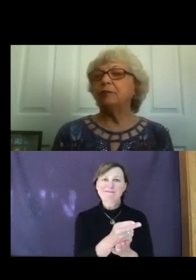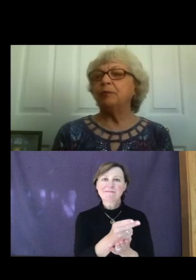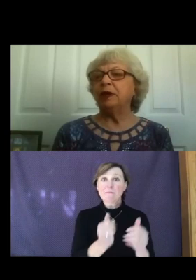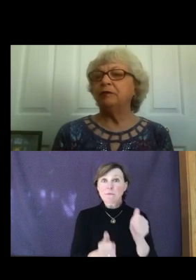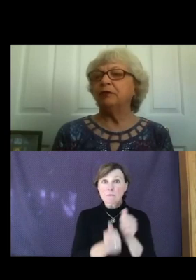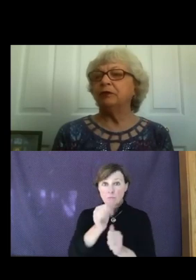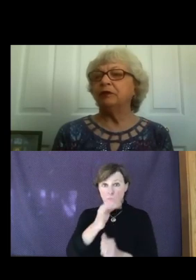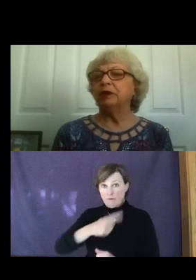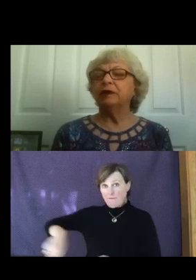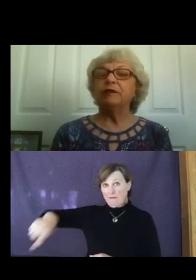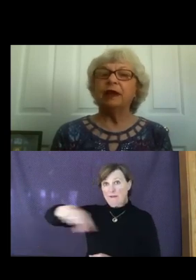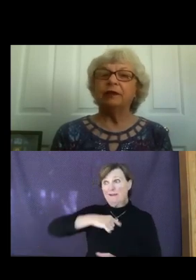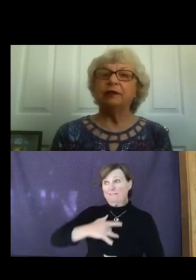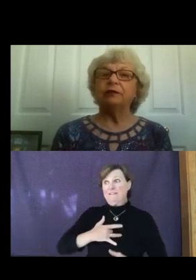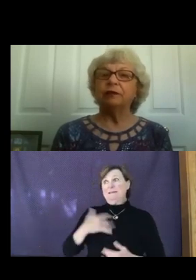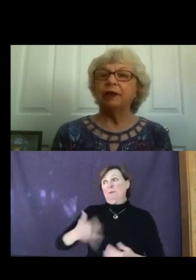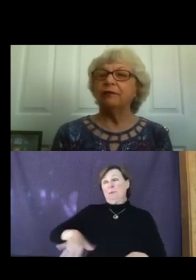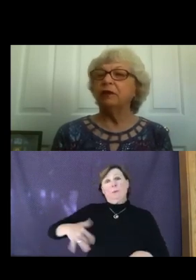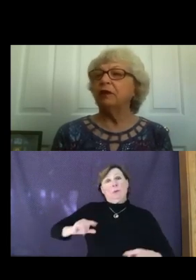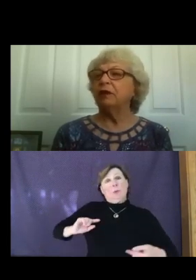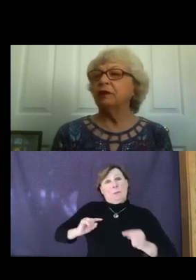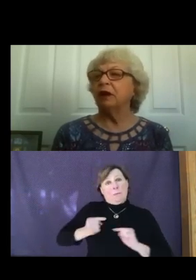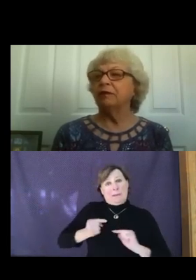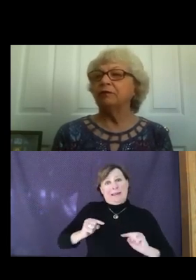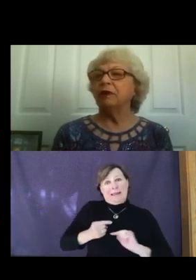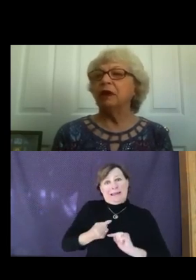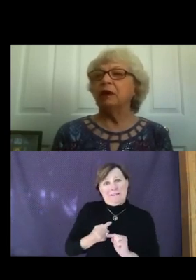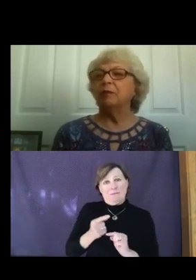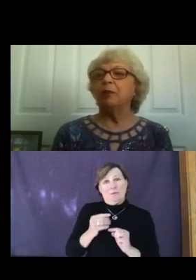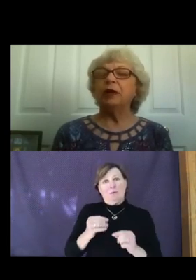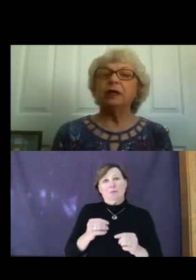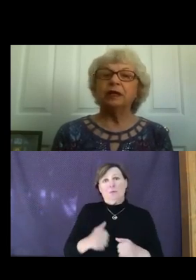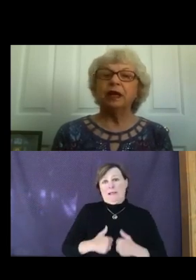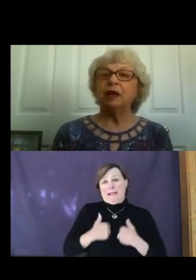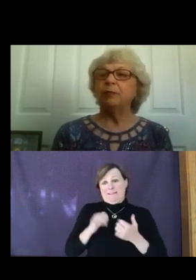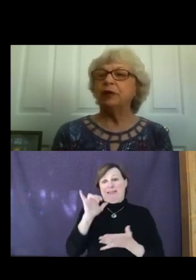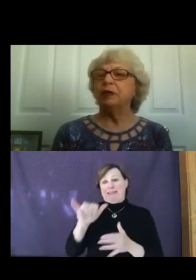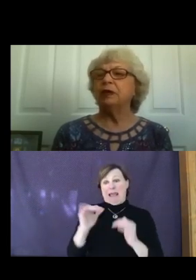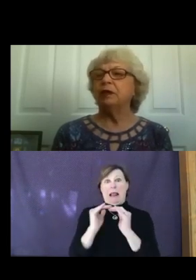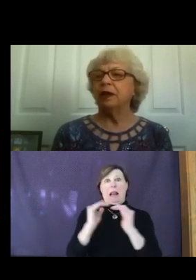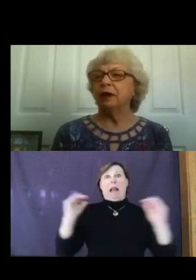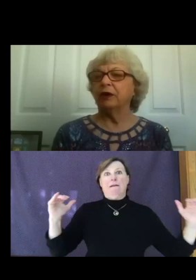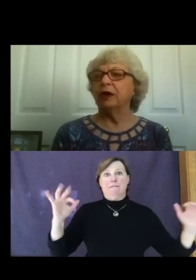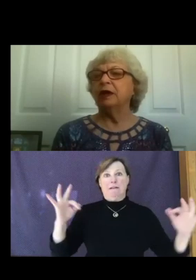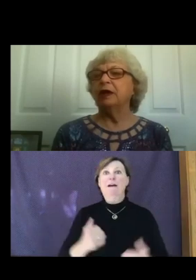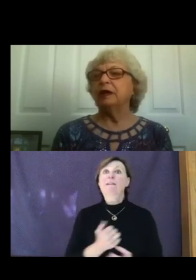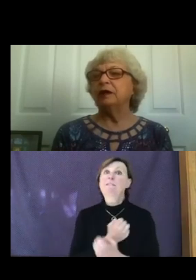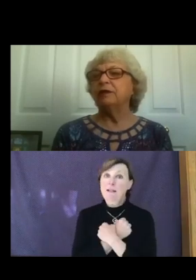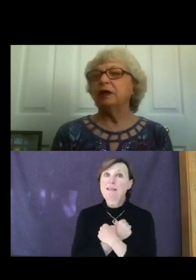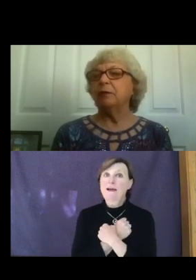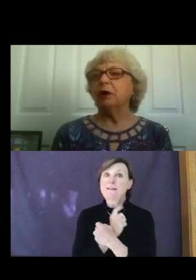painful to live at this level of love, but it can be there, even in the most